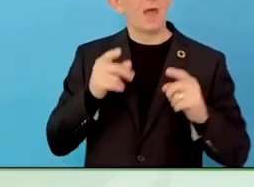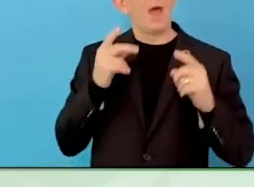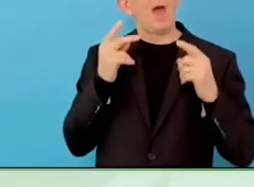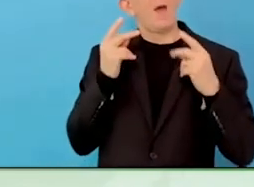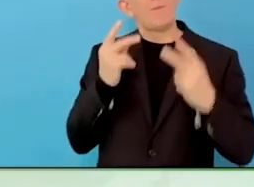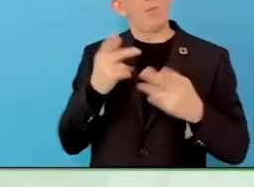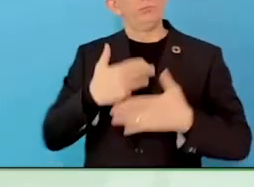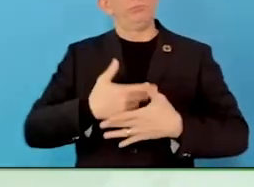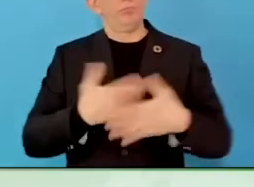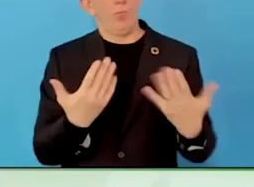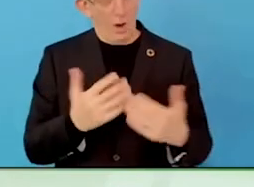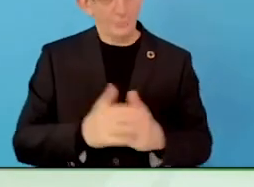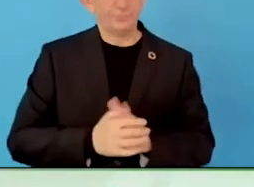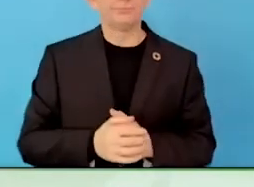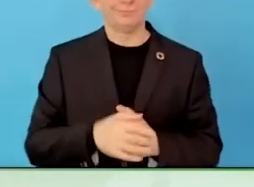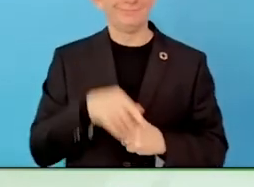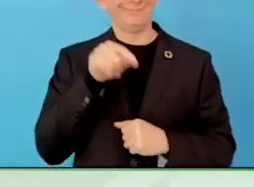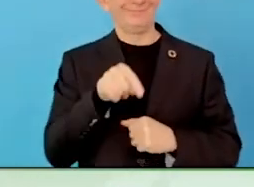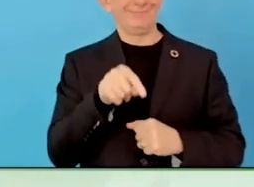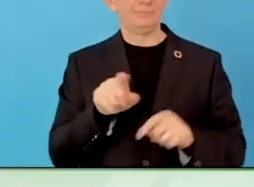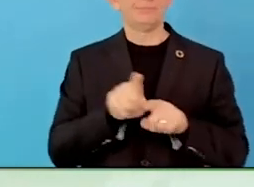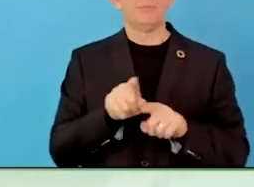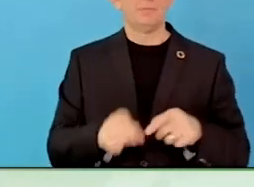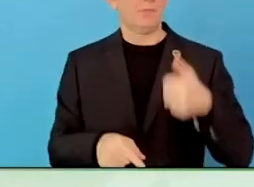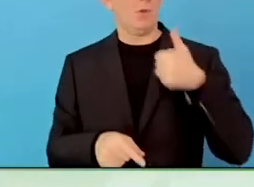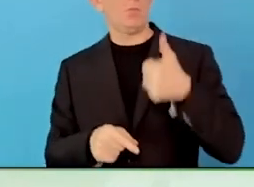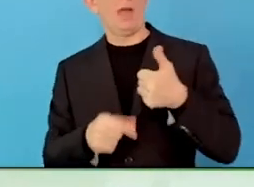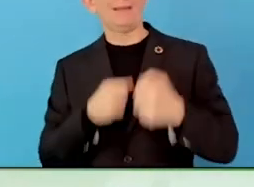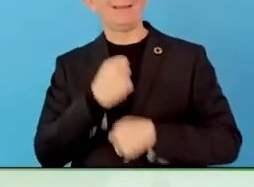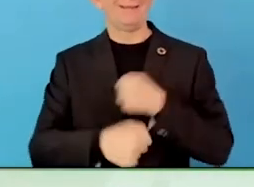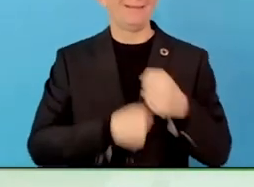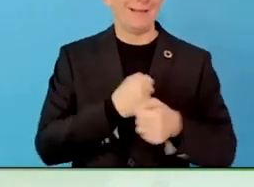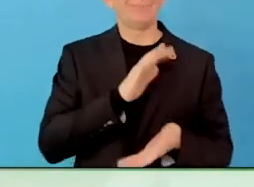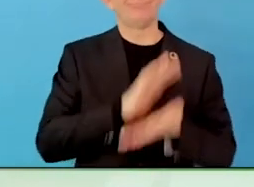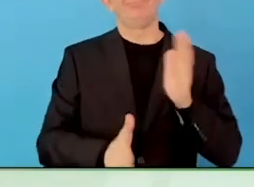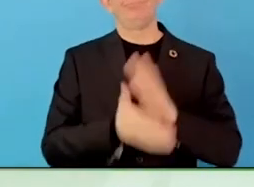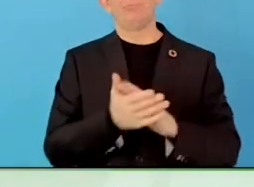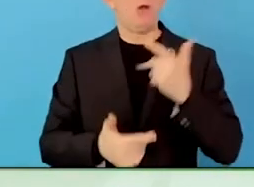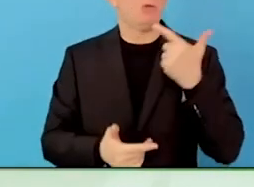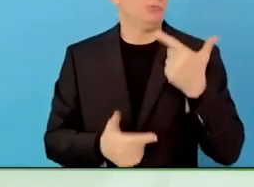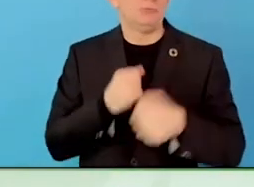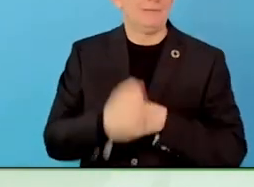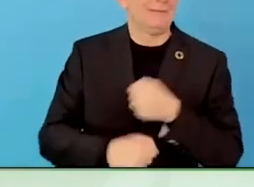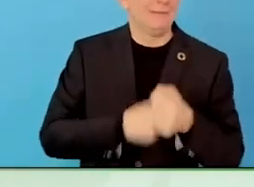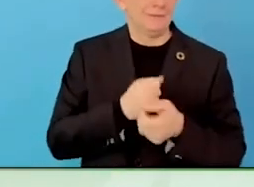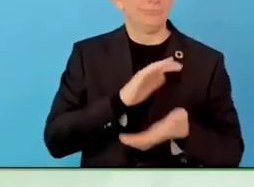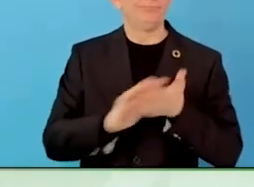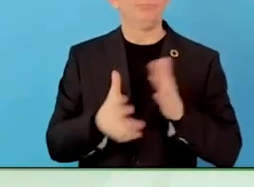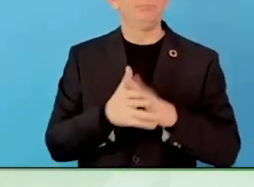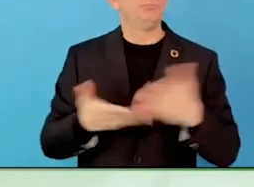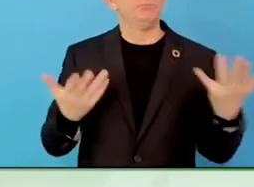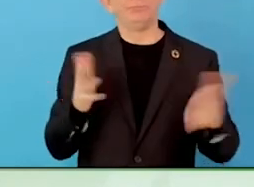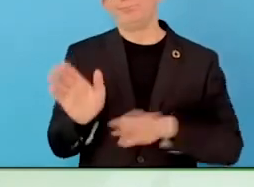To explain it, in other words, we are four pillars, a job board, recruiting support.